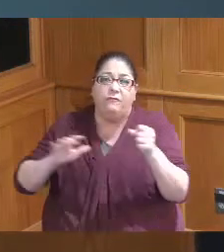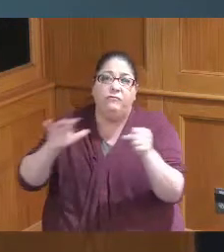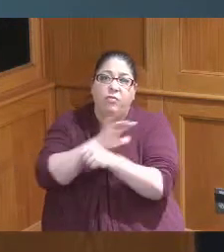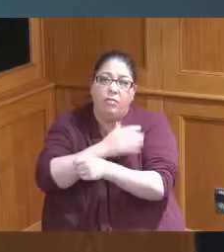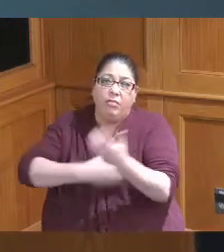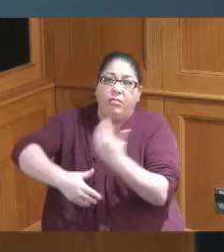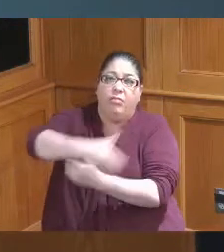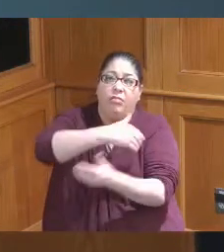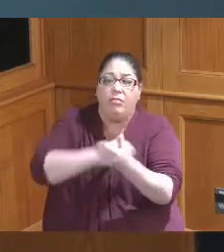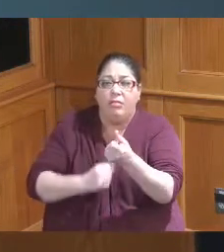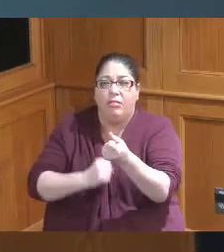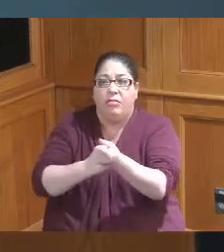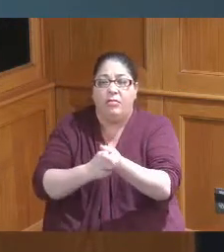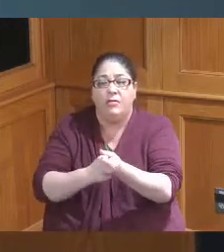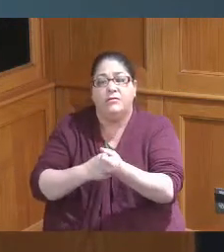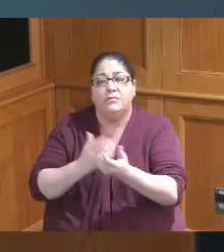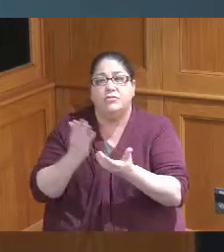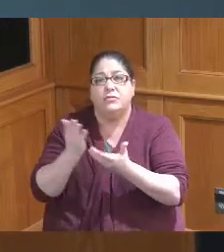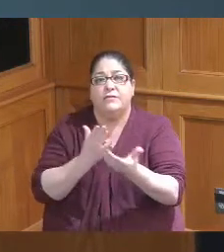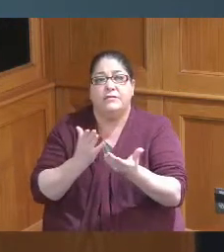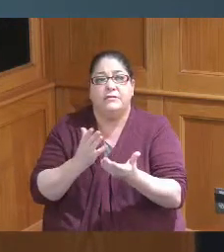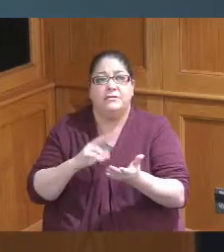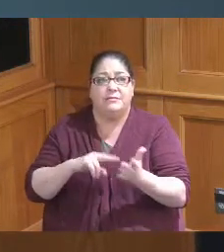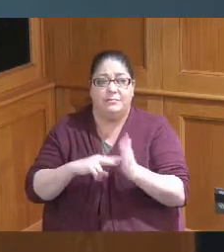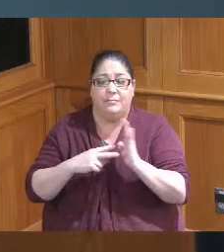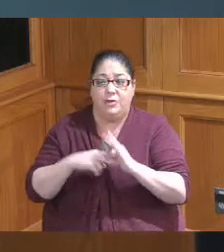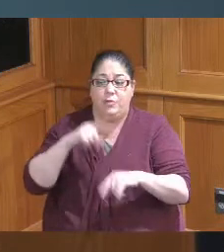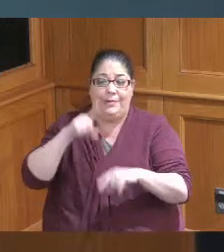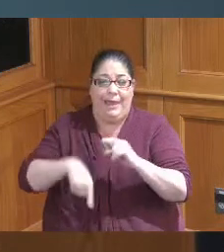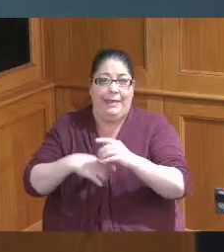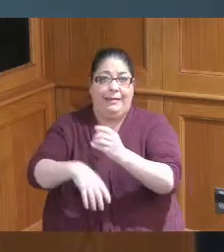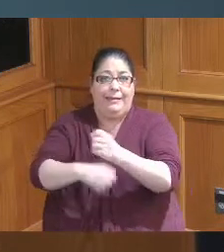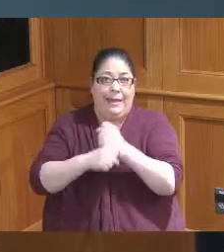lot of funds that we're doing I have to say you can't get more funds for affordable housing but